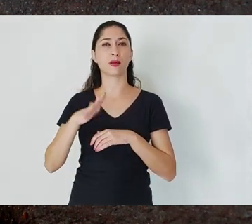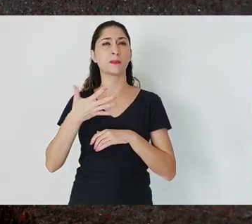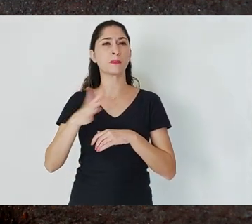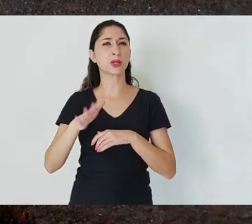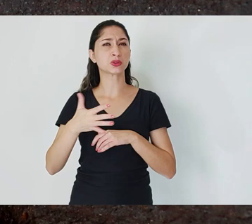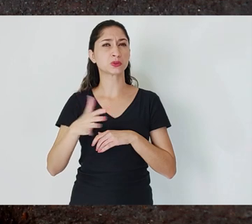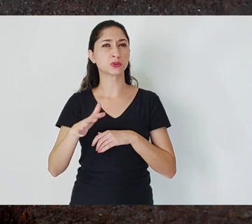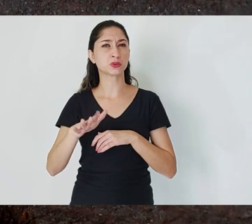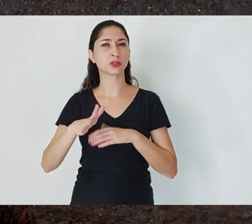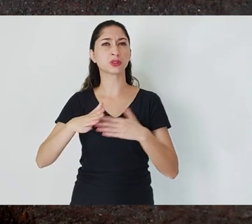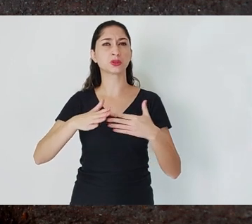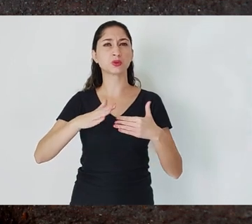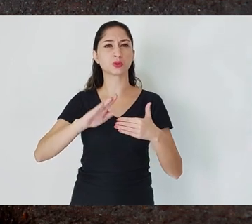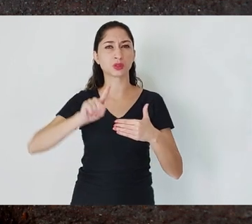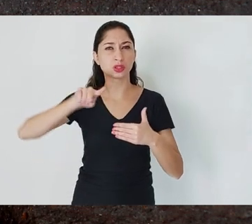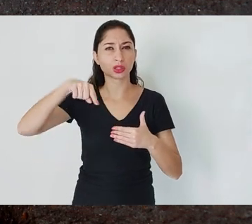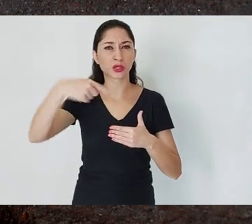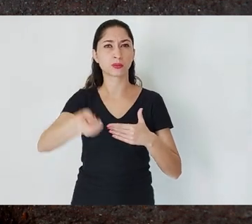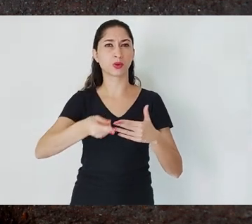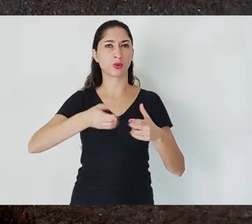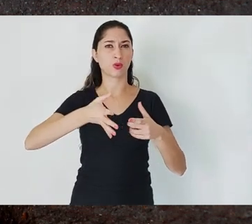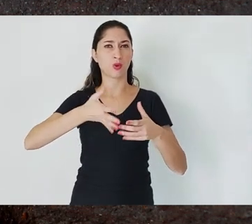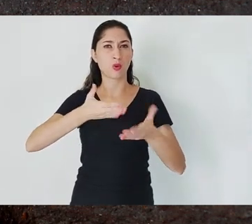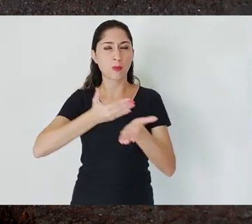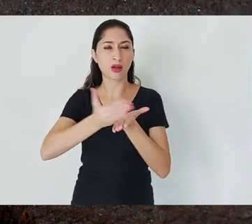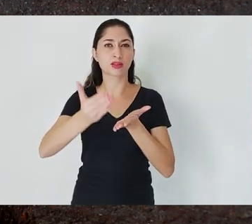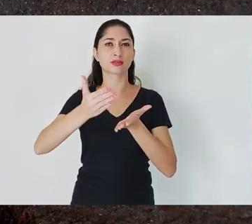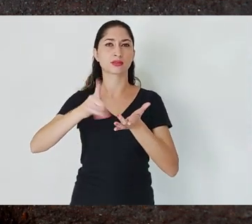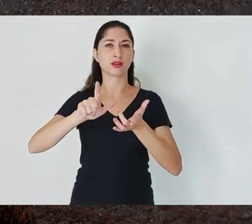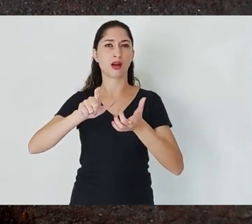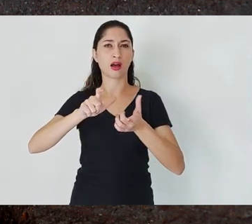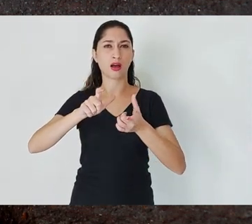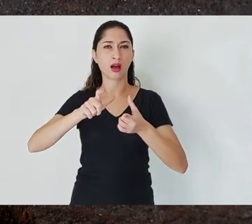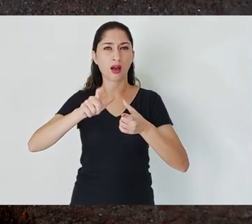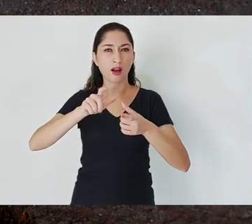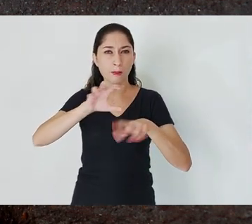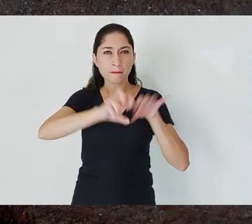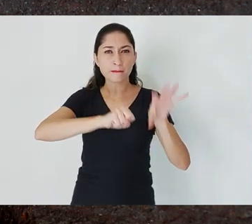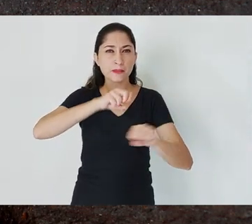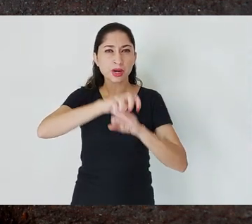there is an expansion of the scale of production. And in the beginning of the 19th century,